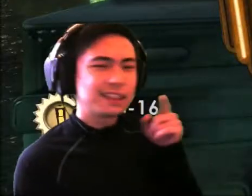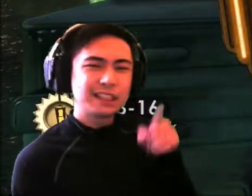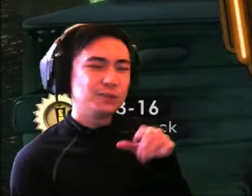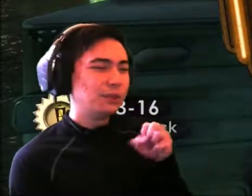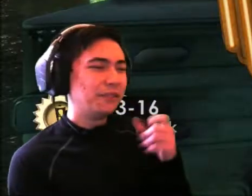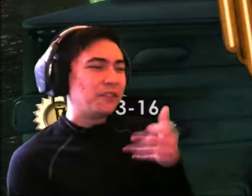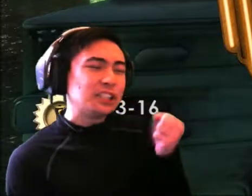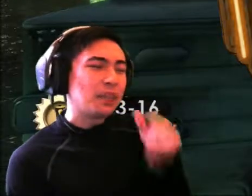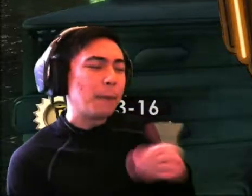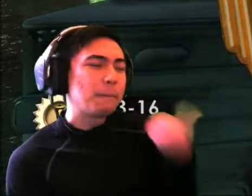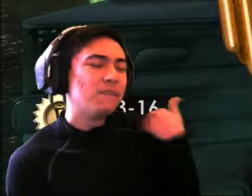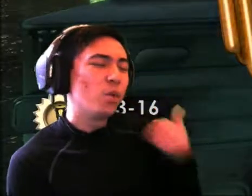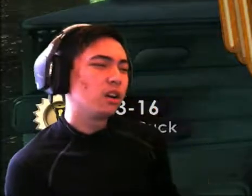It's getting faster than before